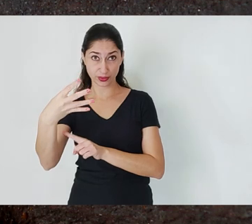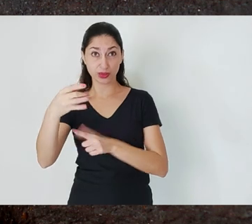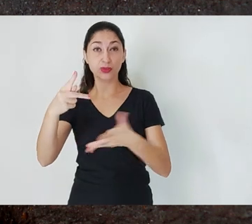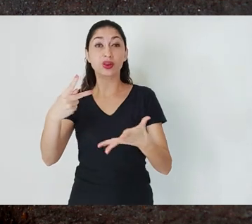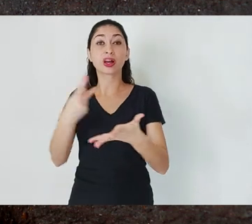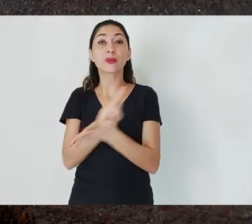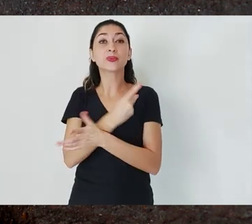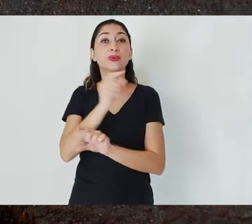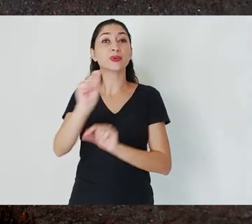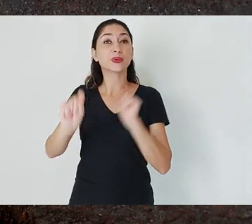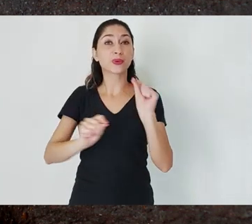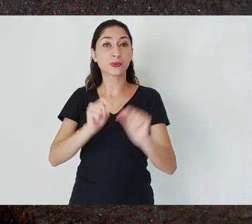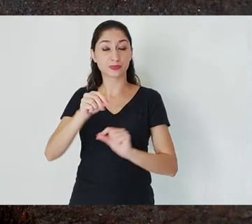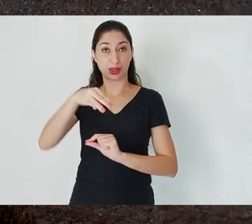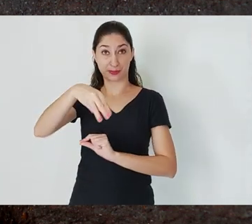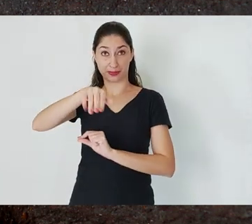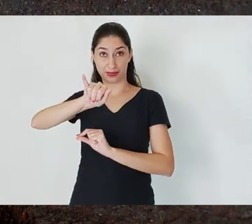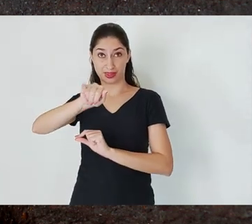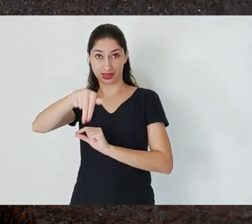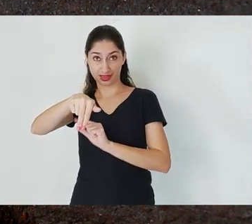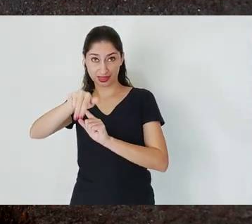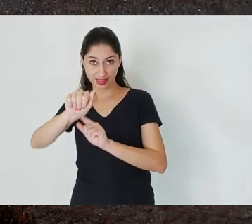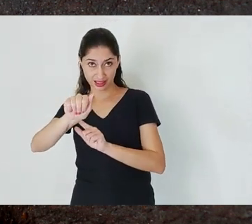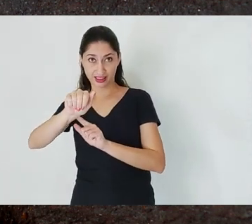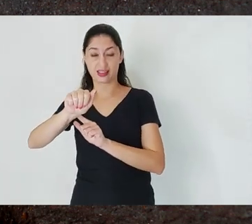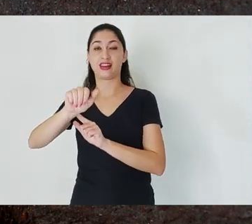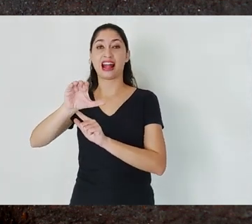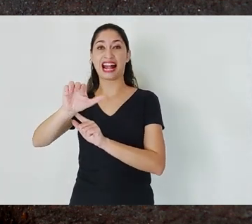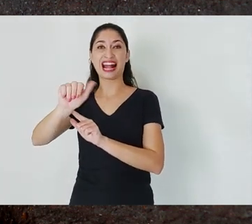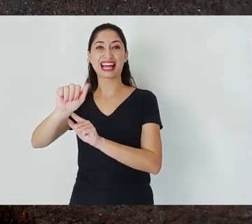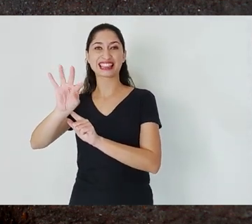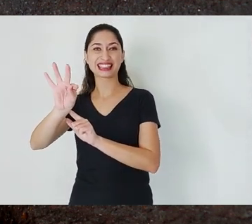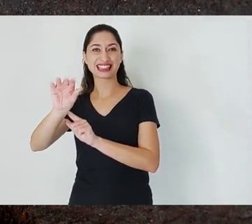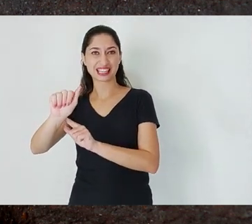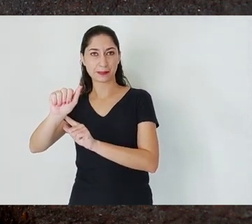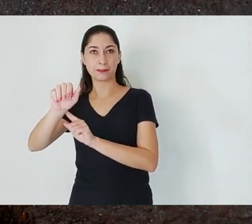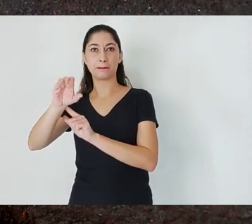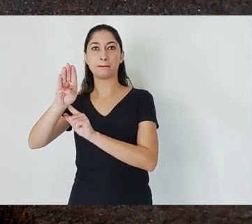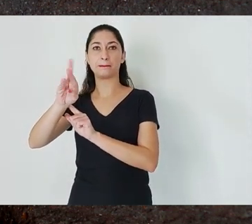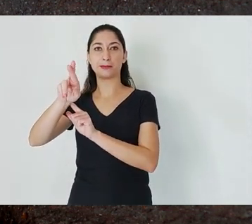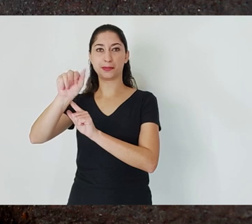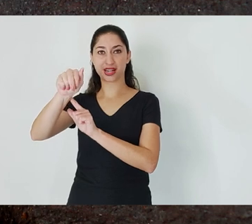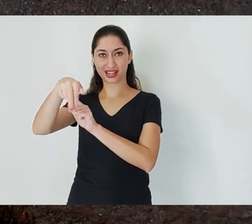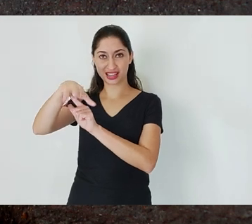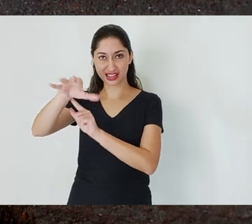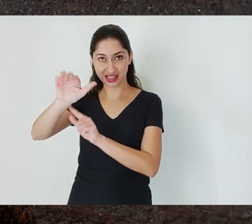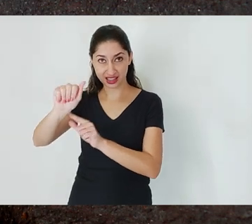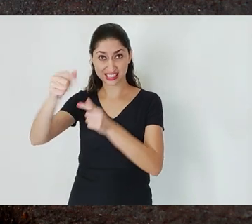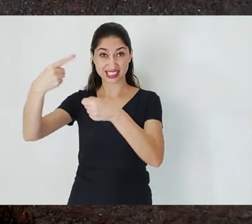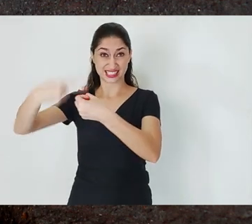when the Cata Branca Mine, in Itabirito, collapsed and